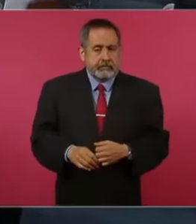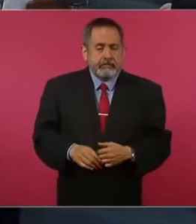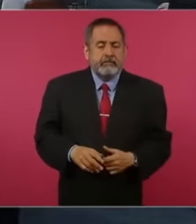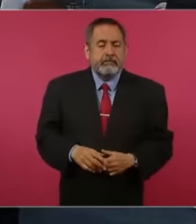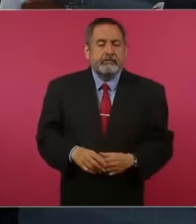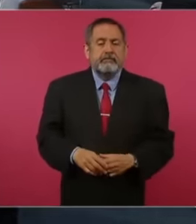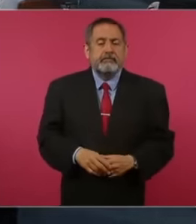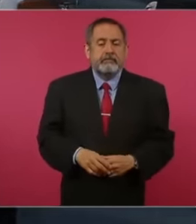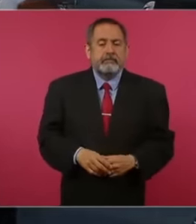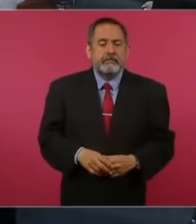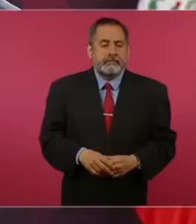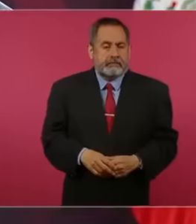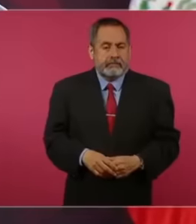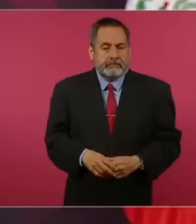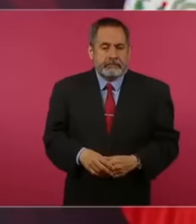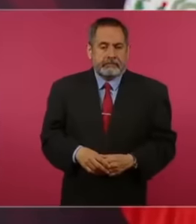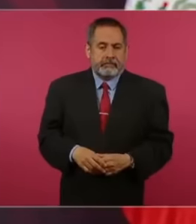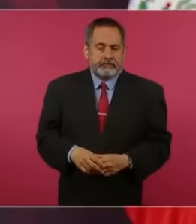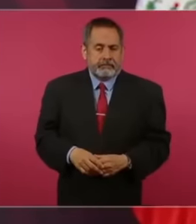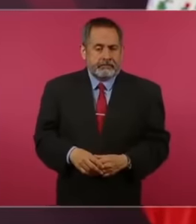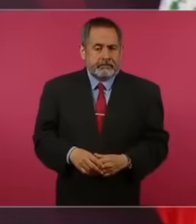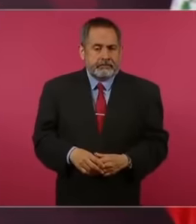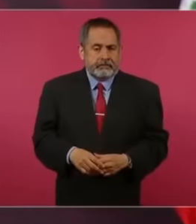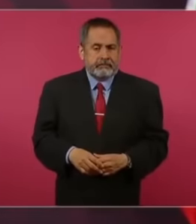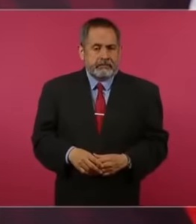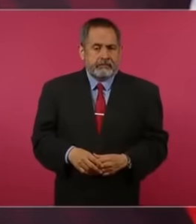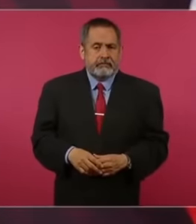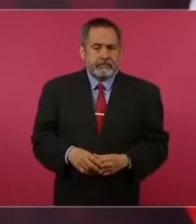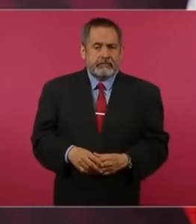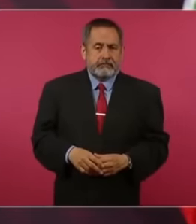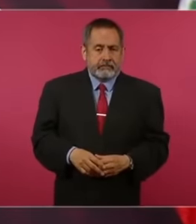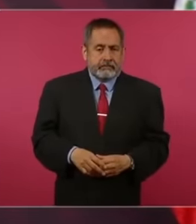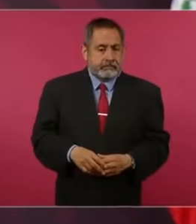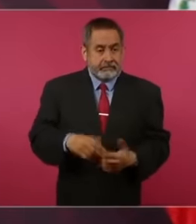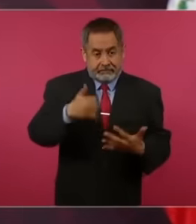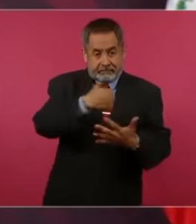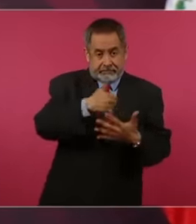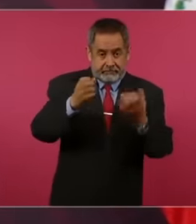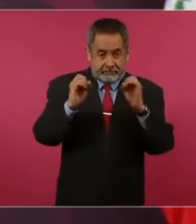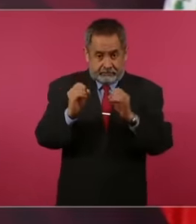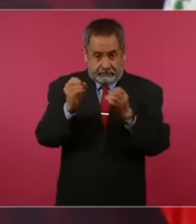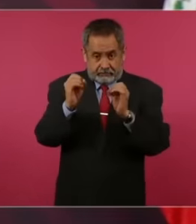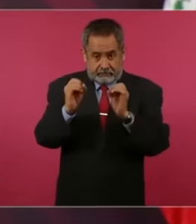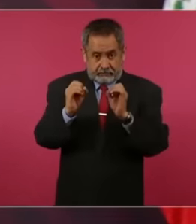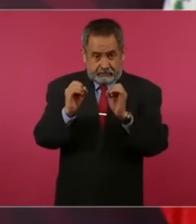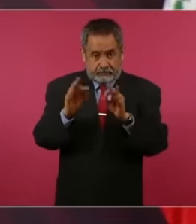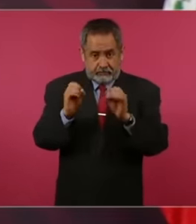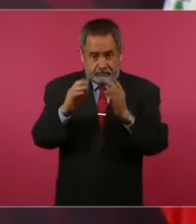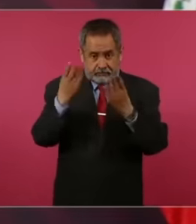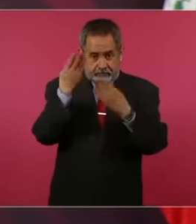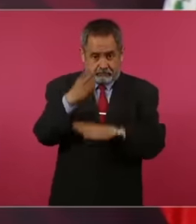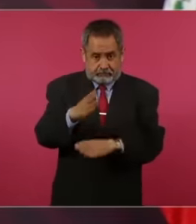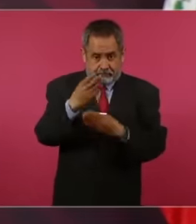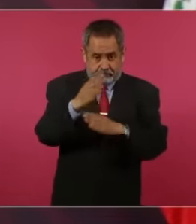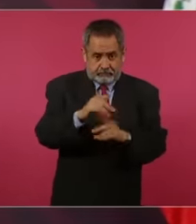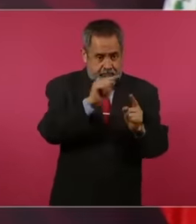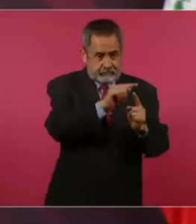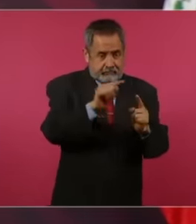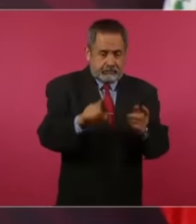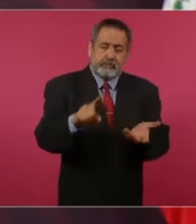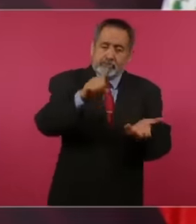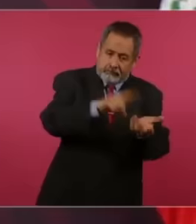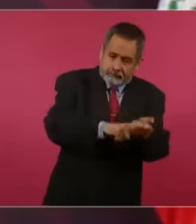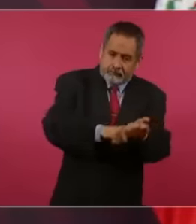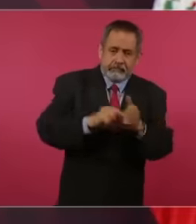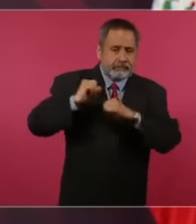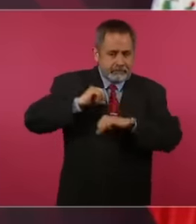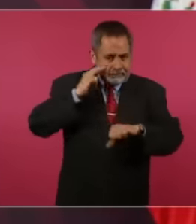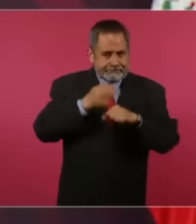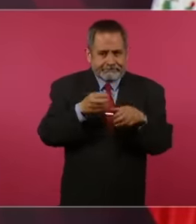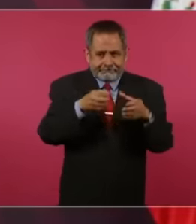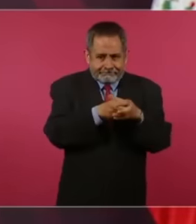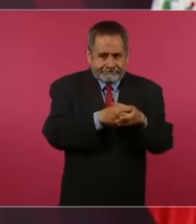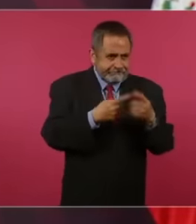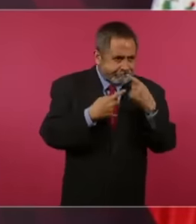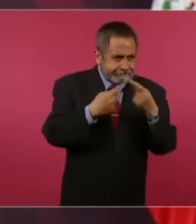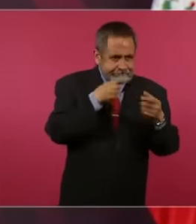uh branch there is like a committee of